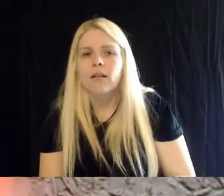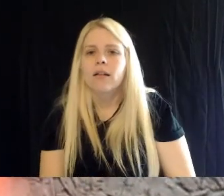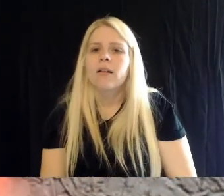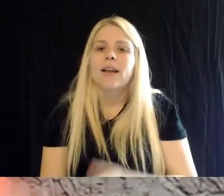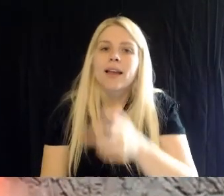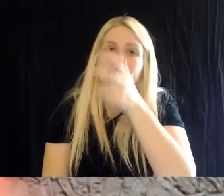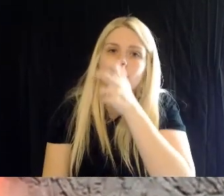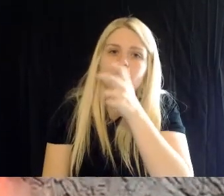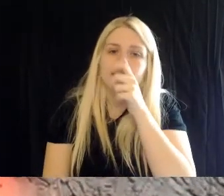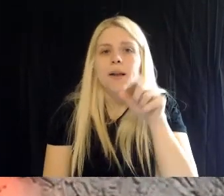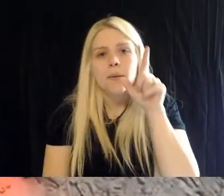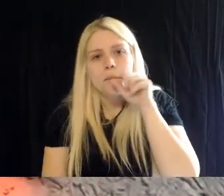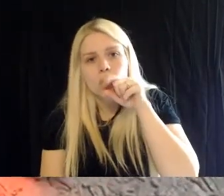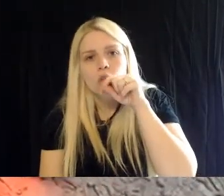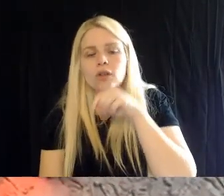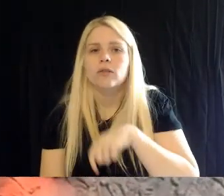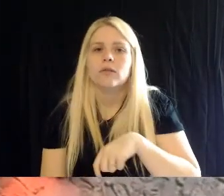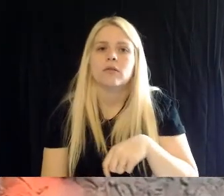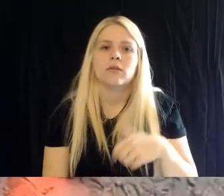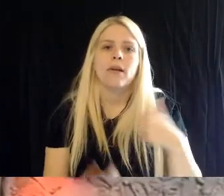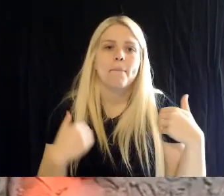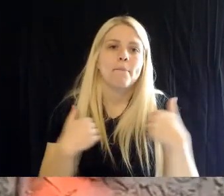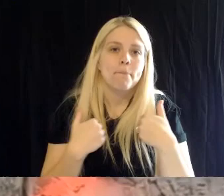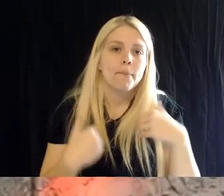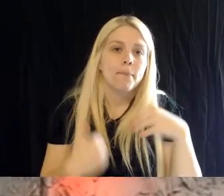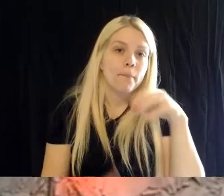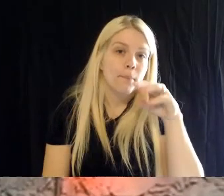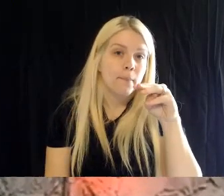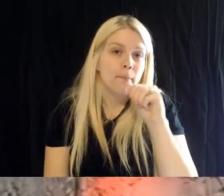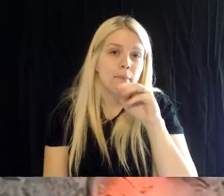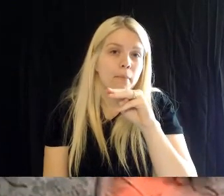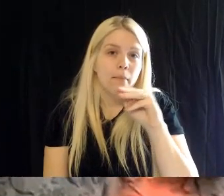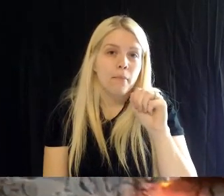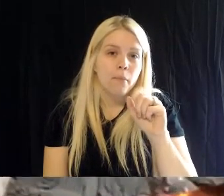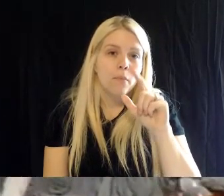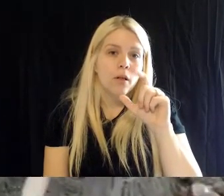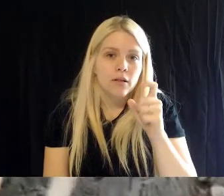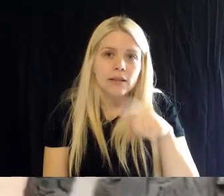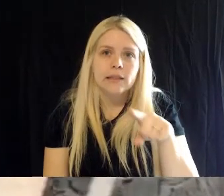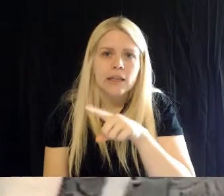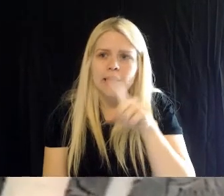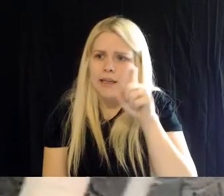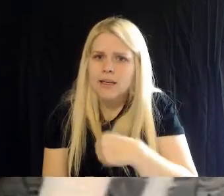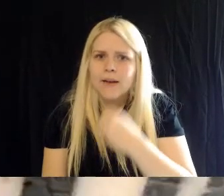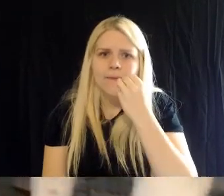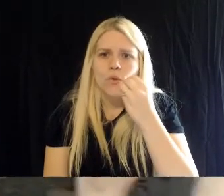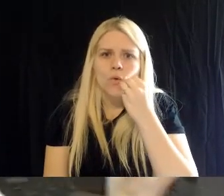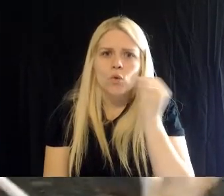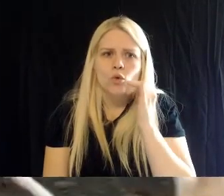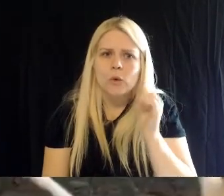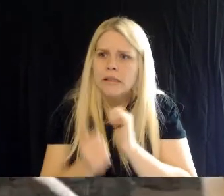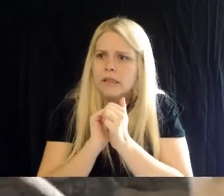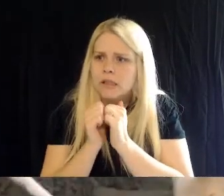birds, all the mammals- they're all competing for nutrients, as well. So it's really kind of fun.